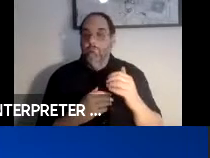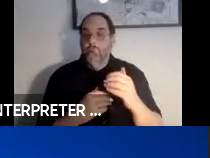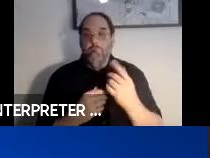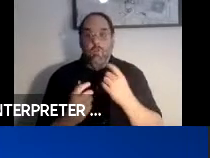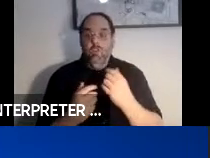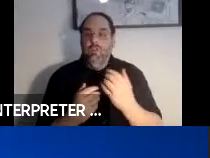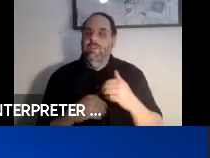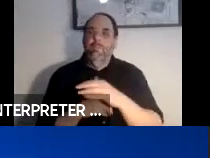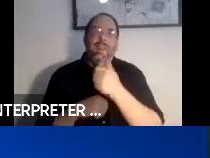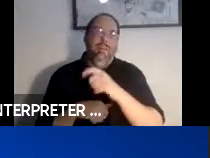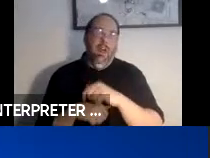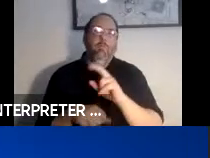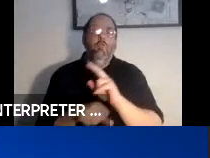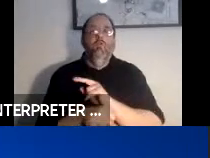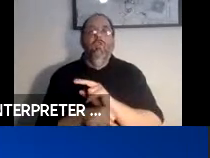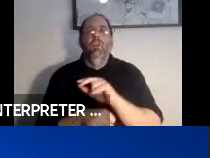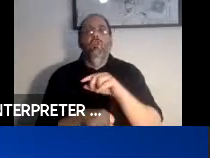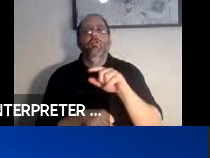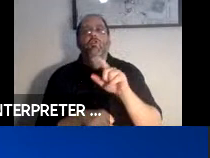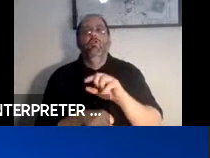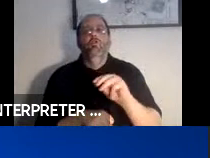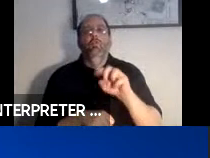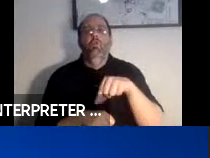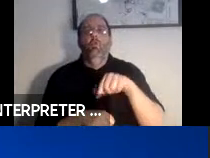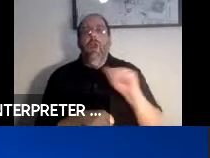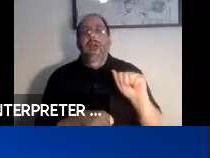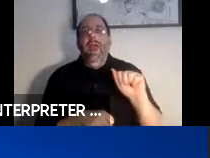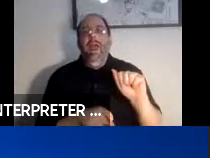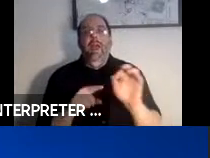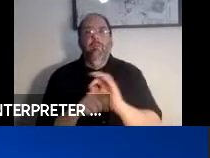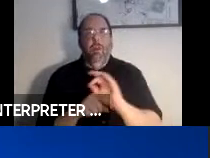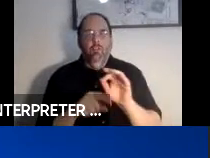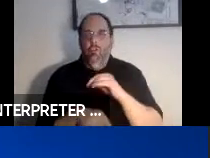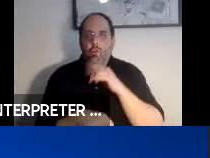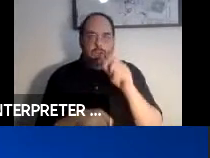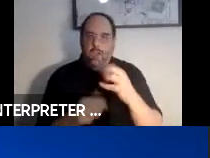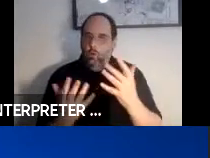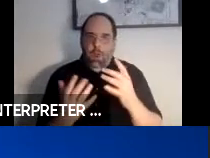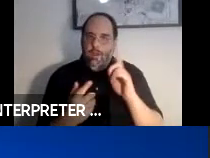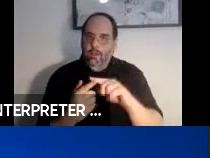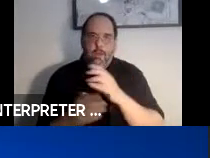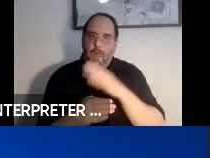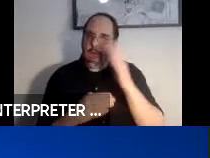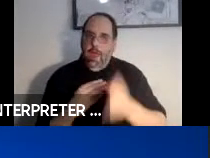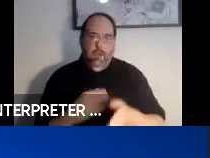using Zoom's Q&A feature. There is no need to wait until the end of a presentation